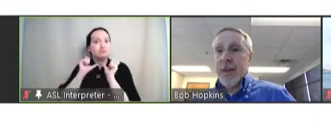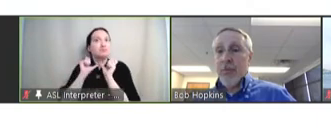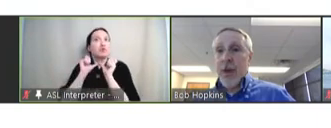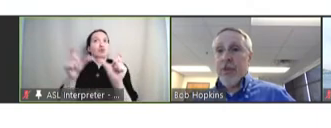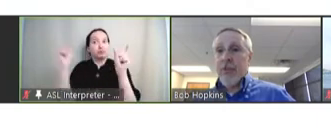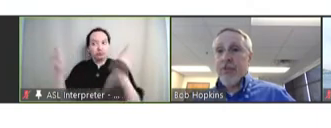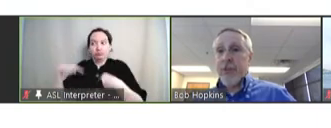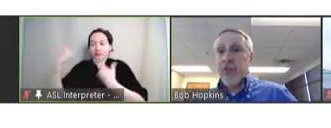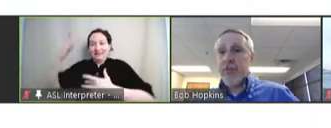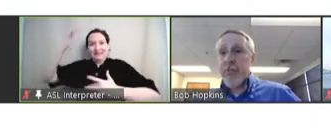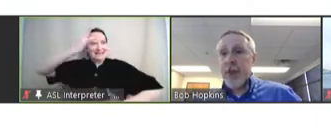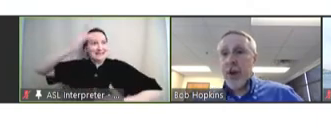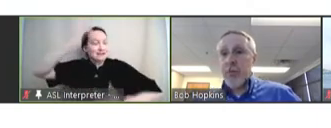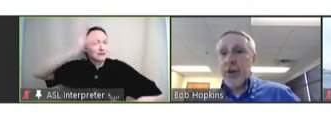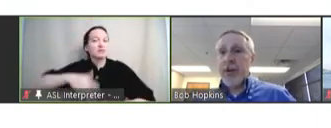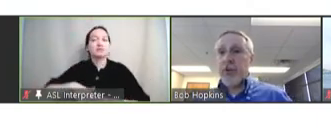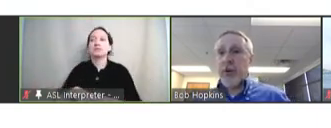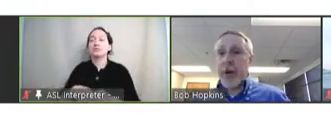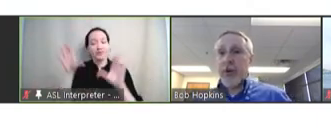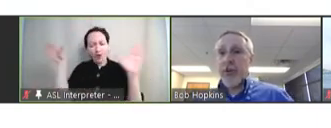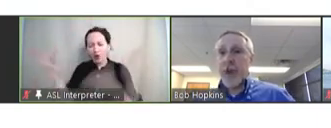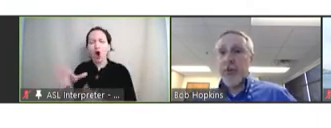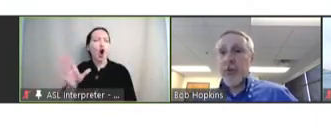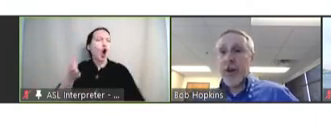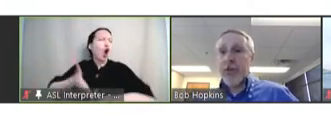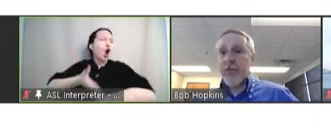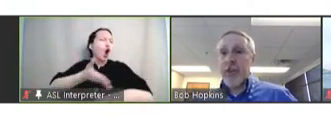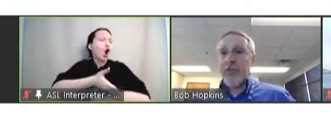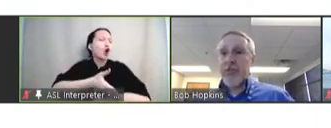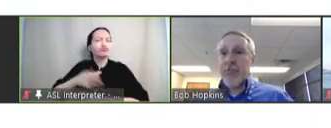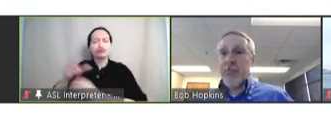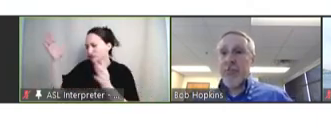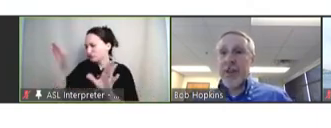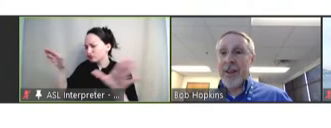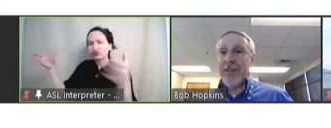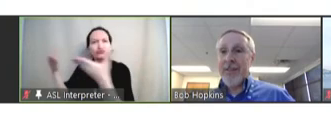rather than the focus being on how we need to do a better job with chronic diseases in preventing